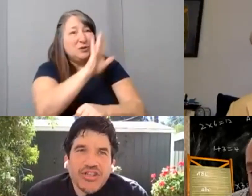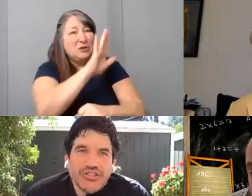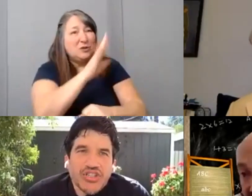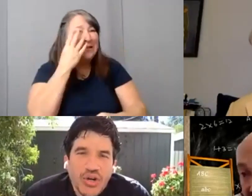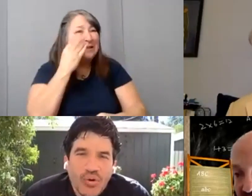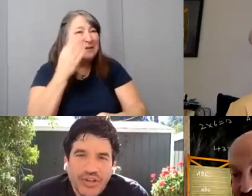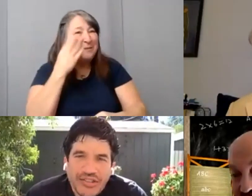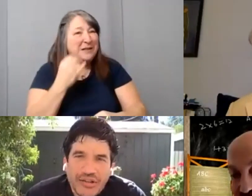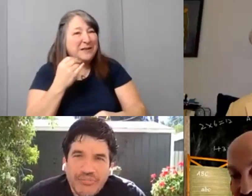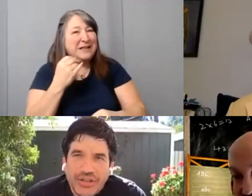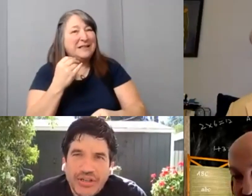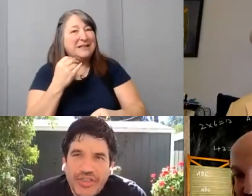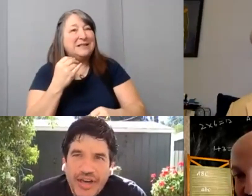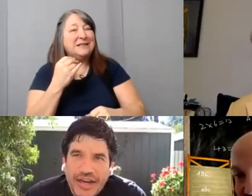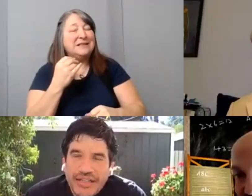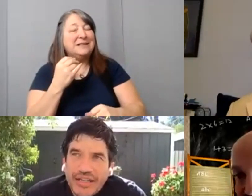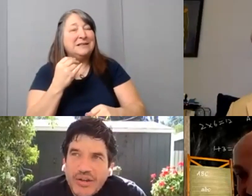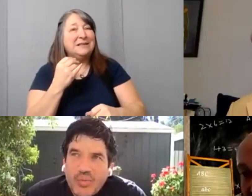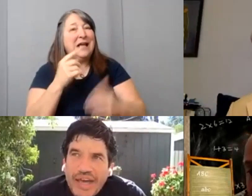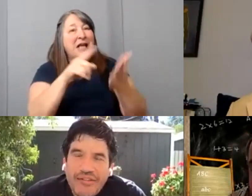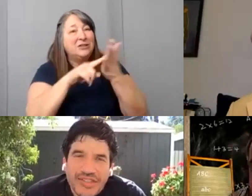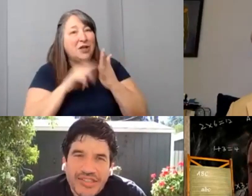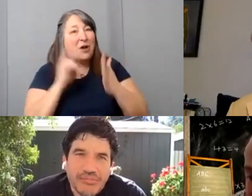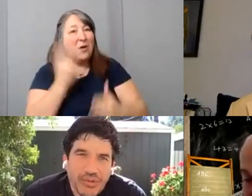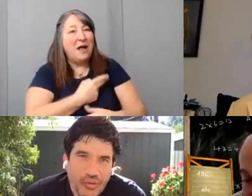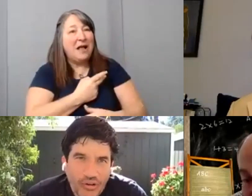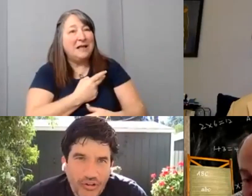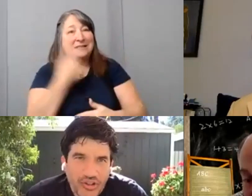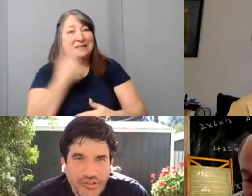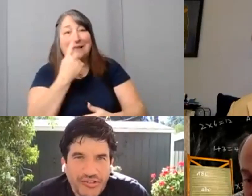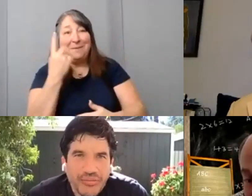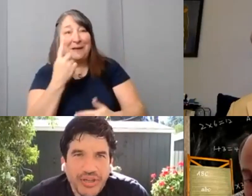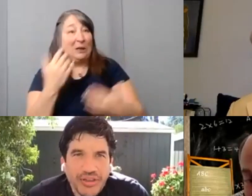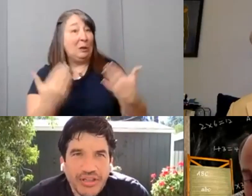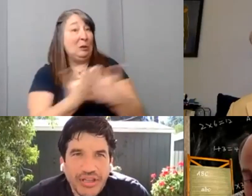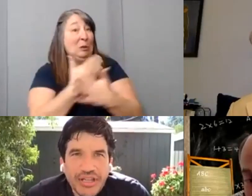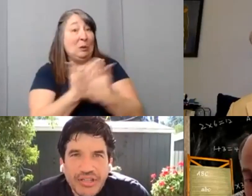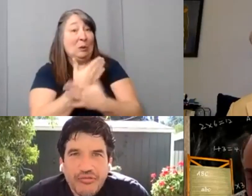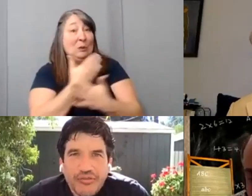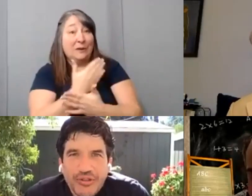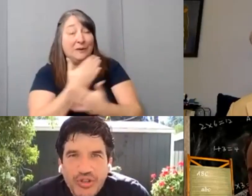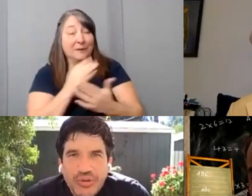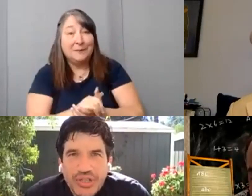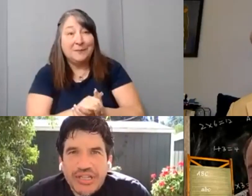and show us something that we haven't seen before. Show us something that that feels unique